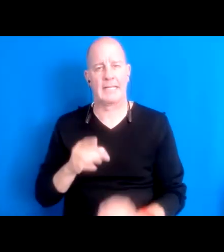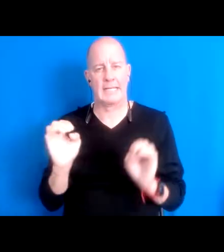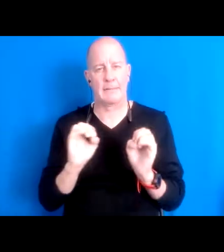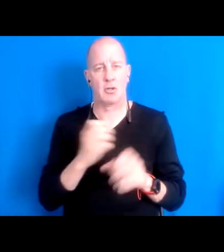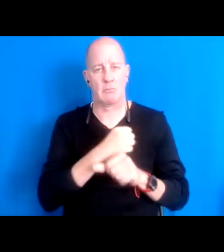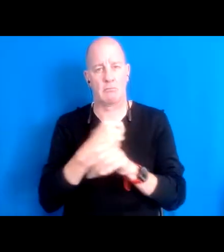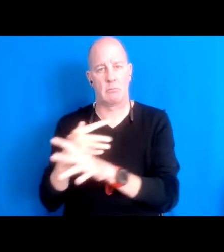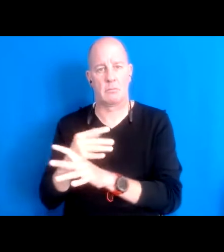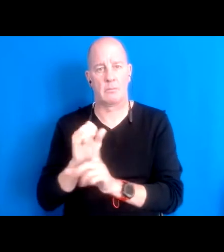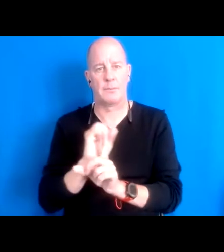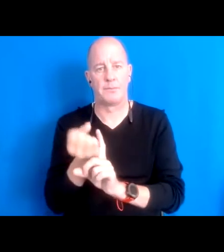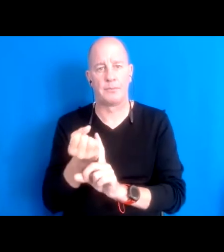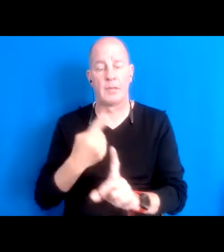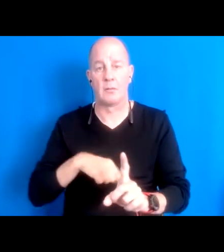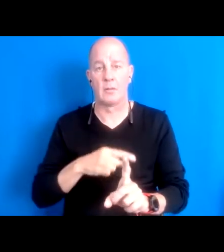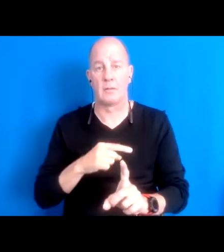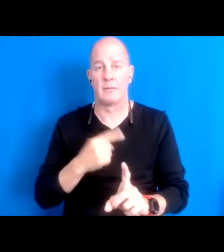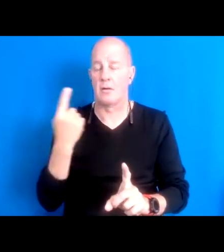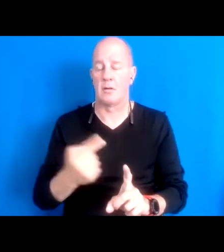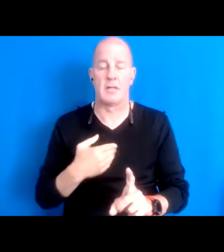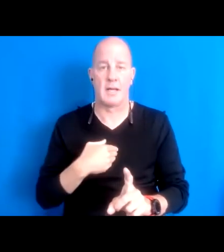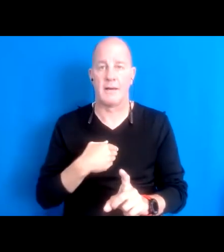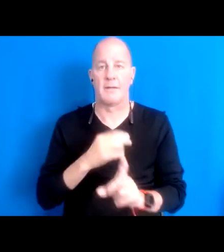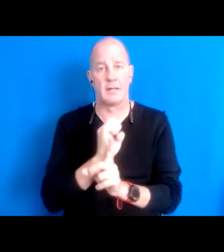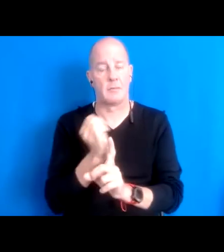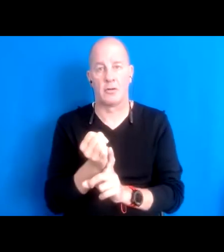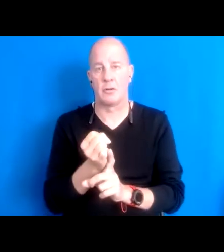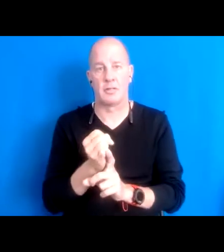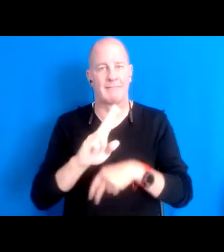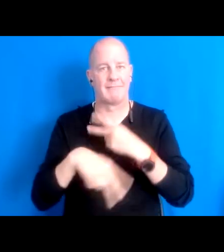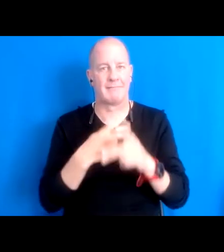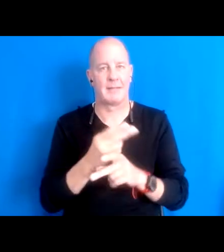saying only an emergency type situations for a long time now long long time now for business